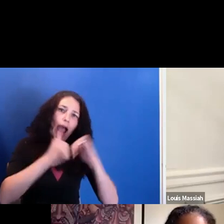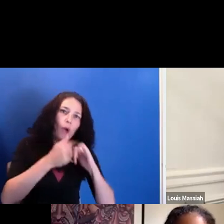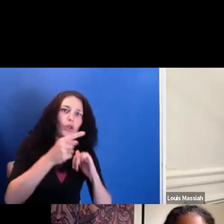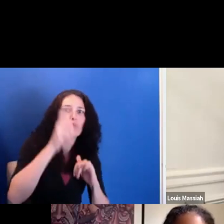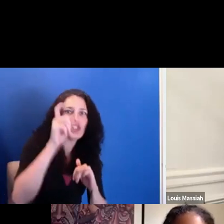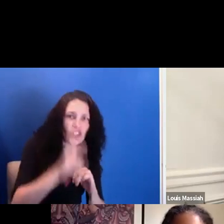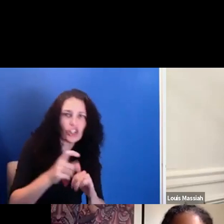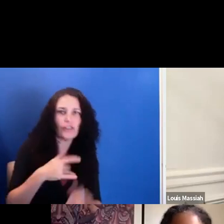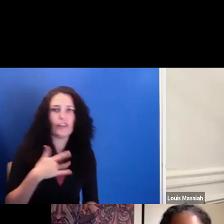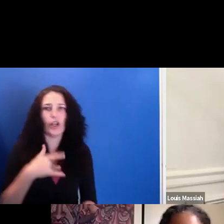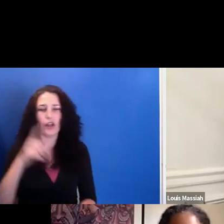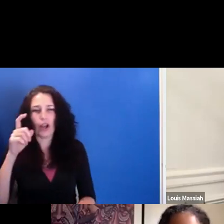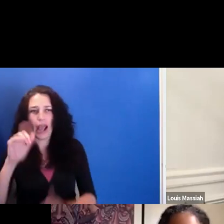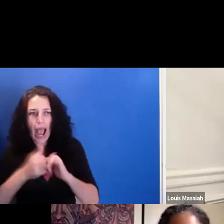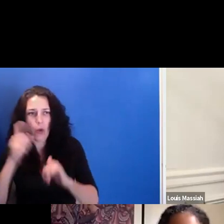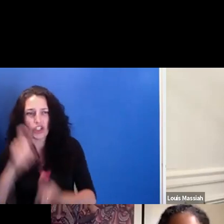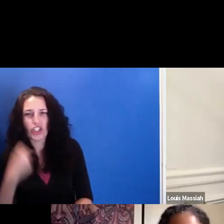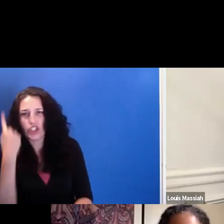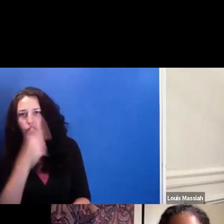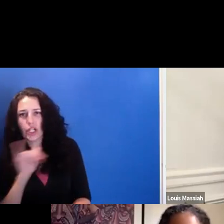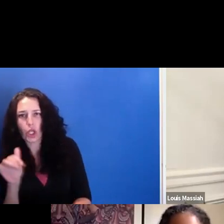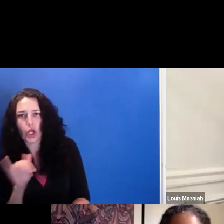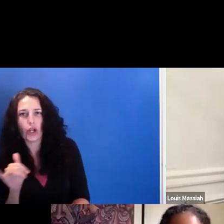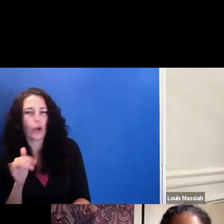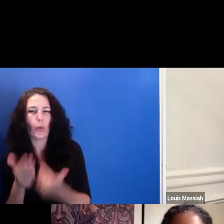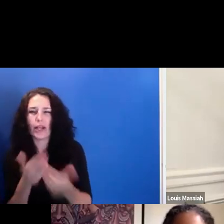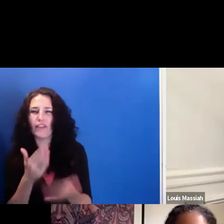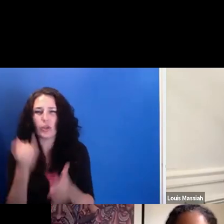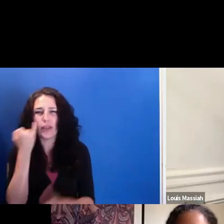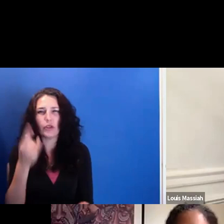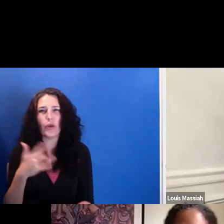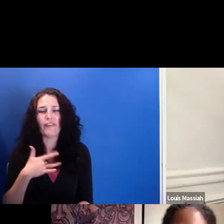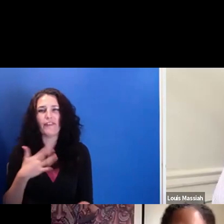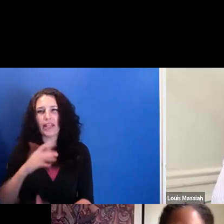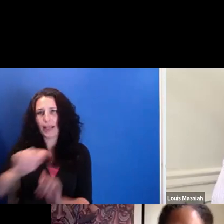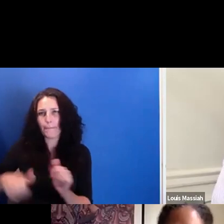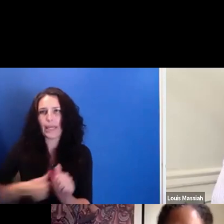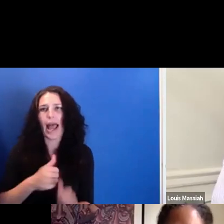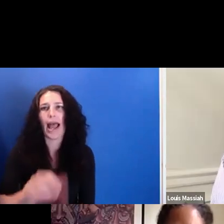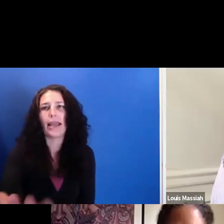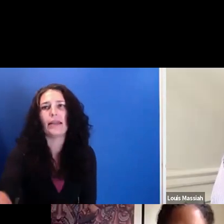And, you know, if you have an idea behind it, a feeling behind-- I mean, the stuff is all-- this is all about feeling anyway.